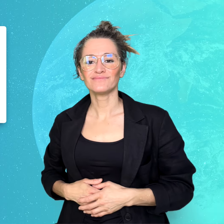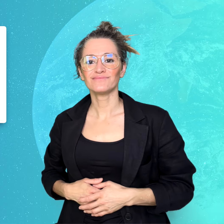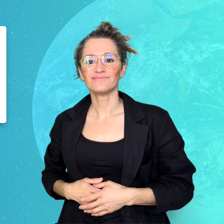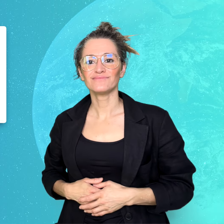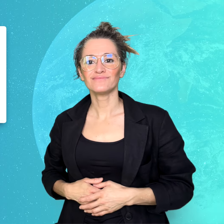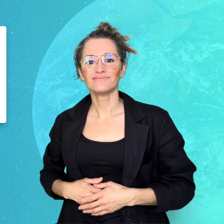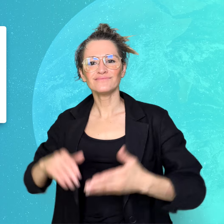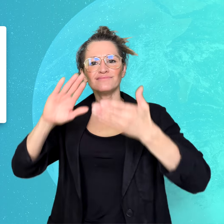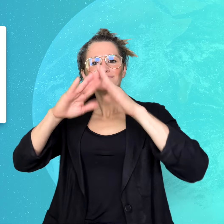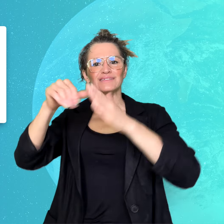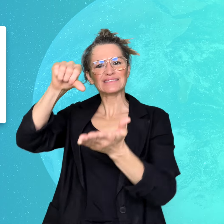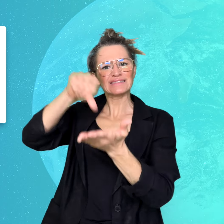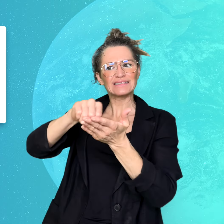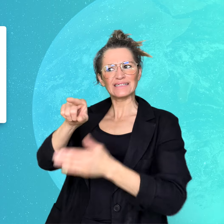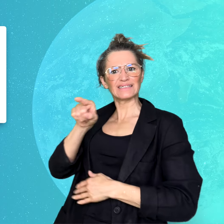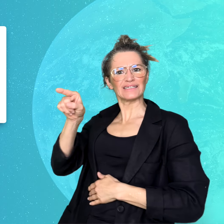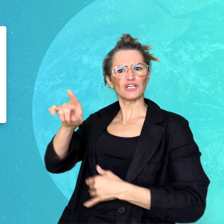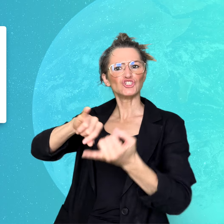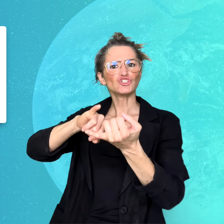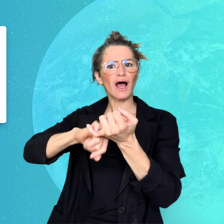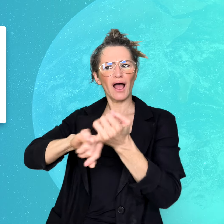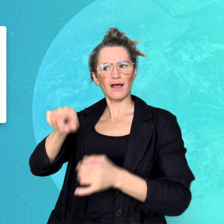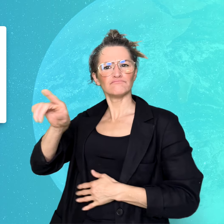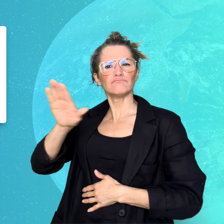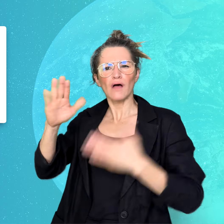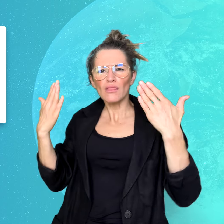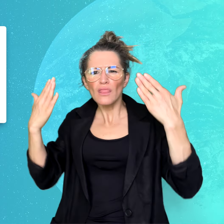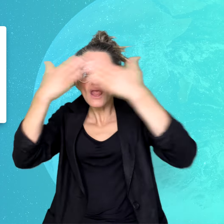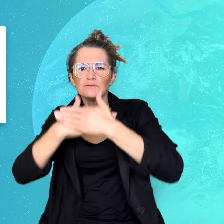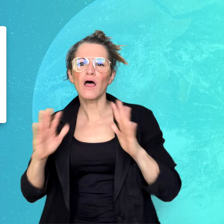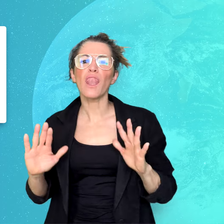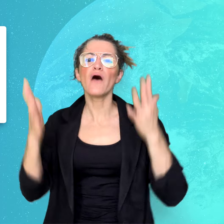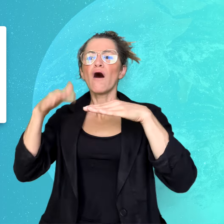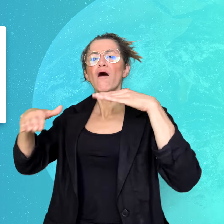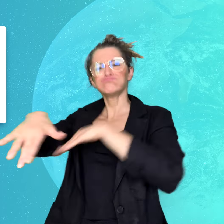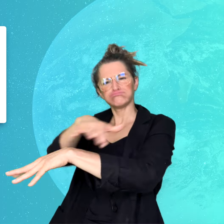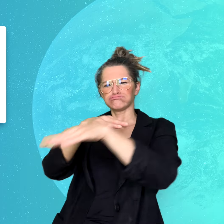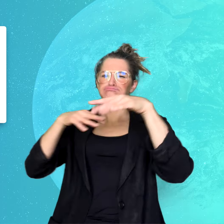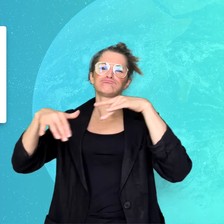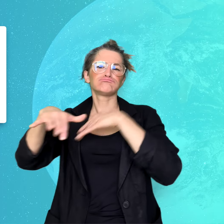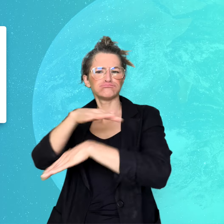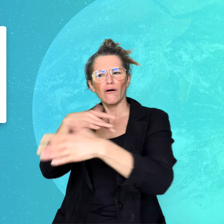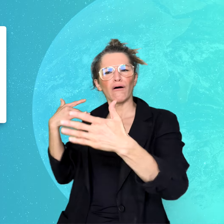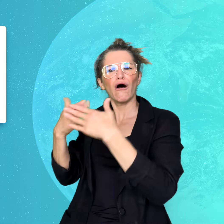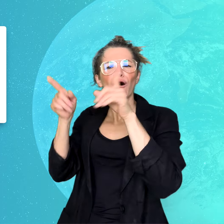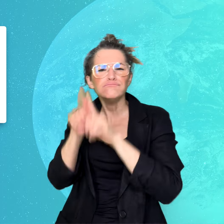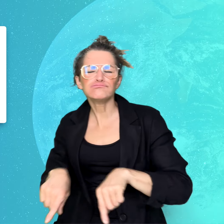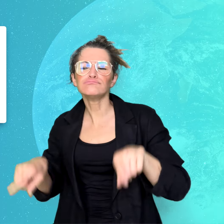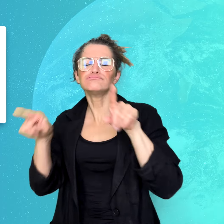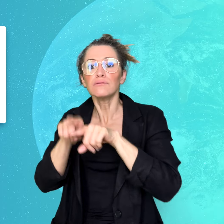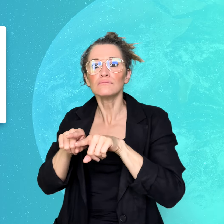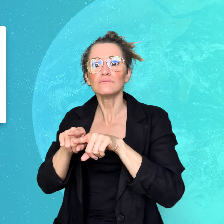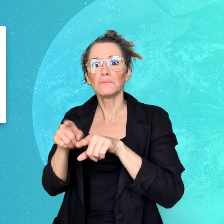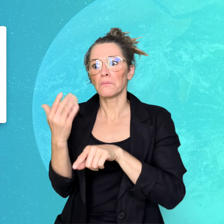Shanghai's nightlife has recently transformed with the support